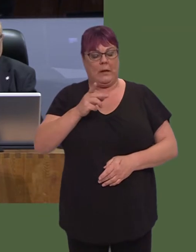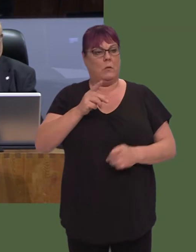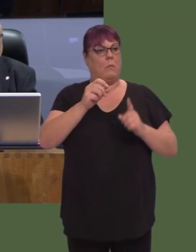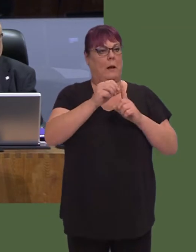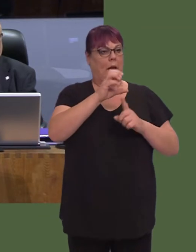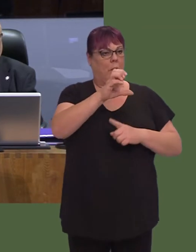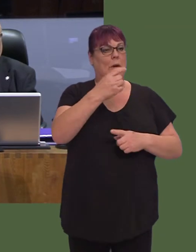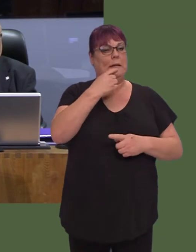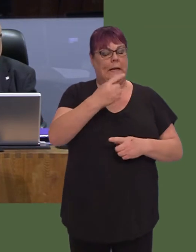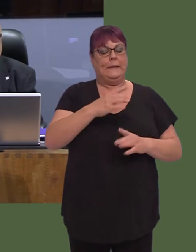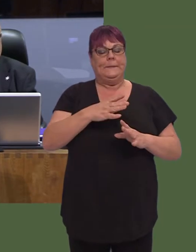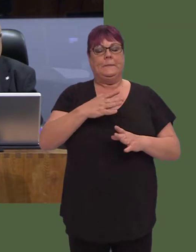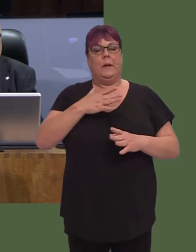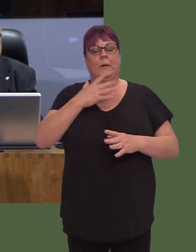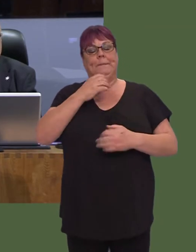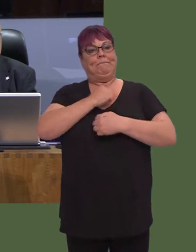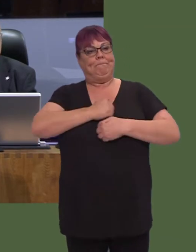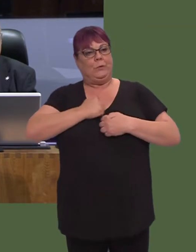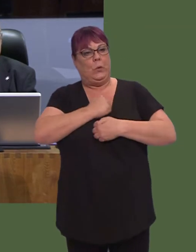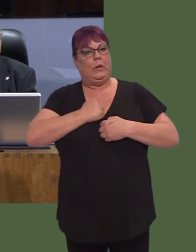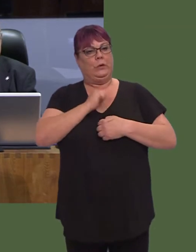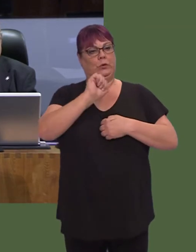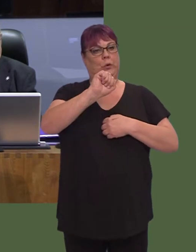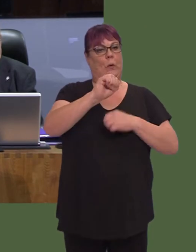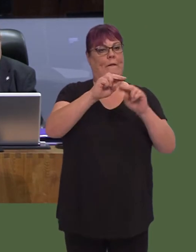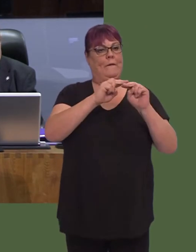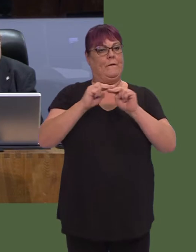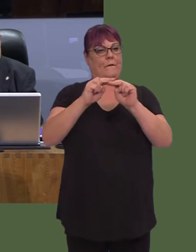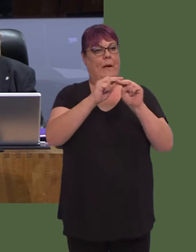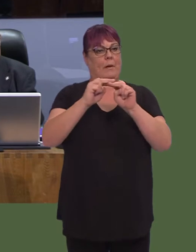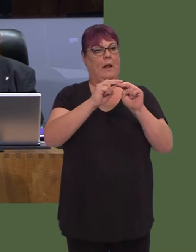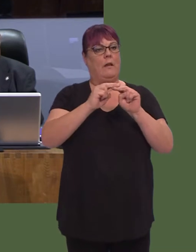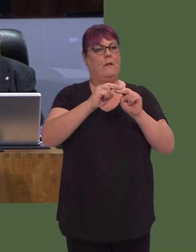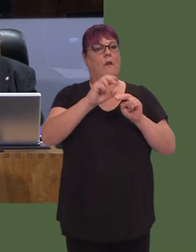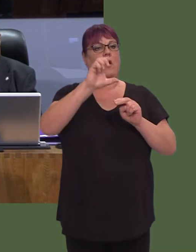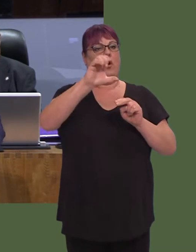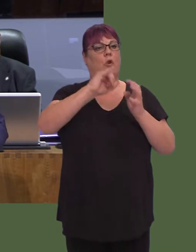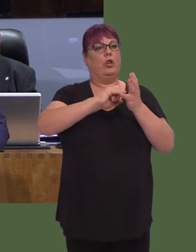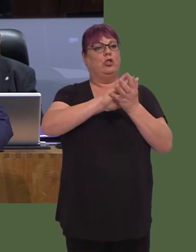my sympathies and my party's condolences to Corey Sharpling's family?